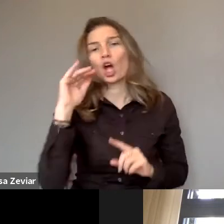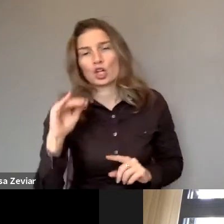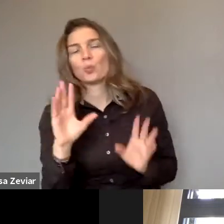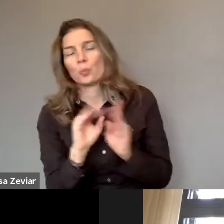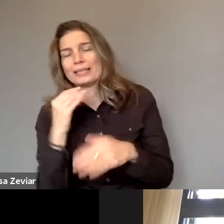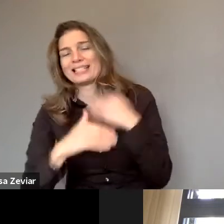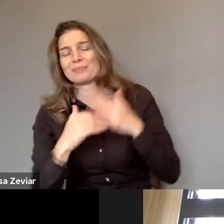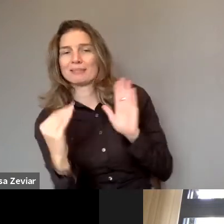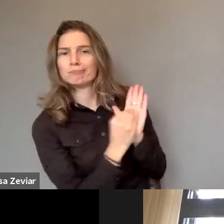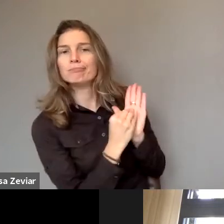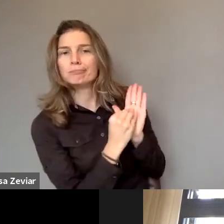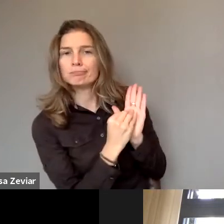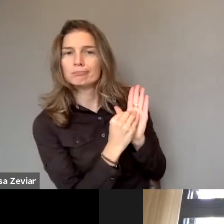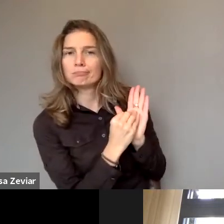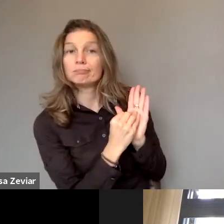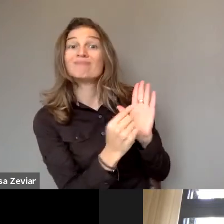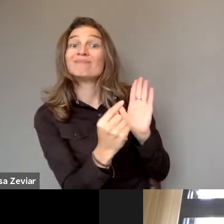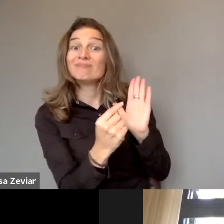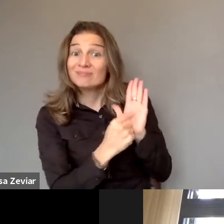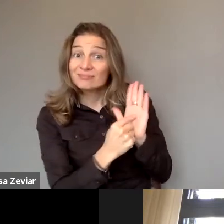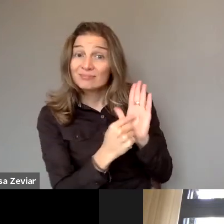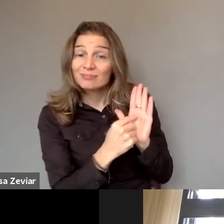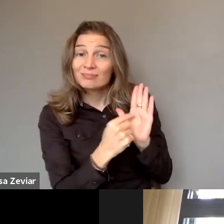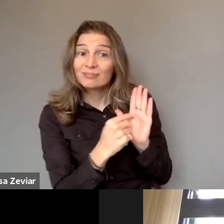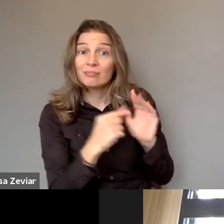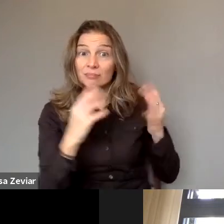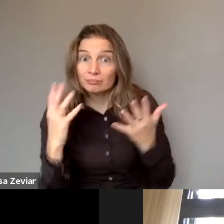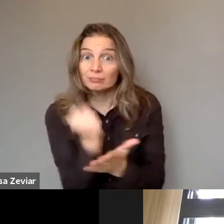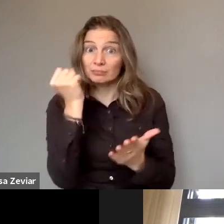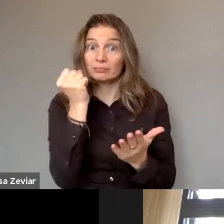And there it'll be the opportunity to look at how we can increase,